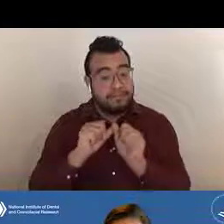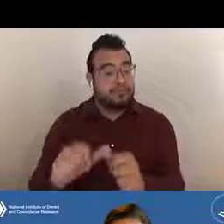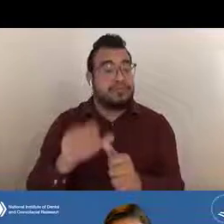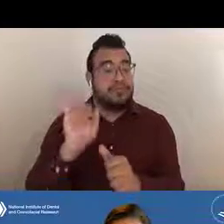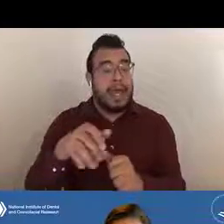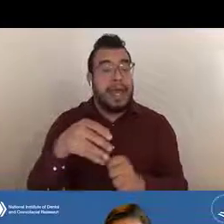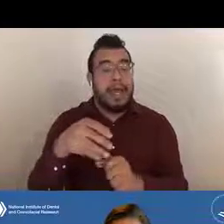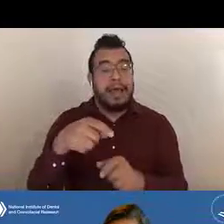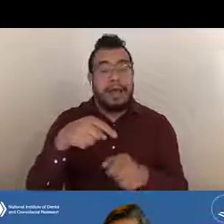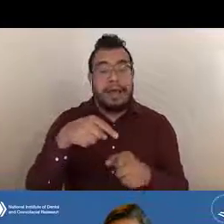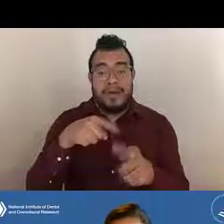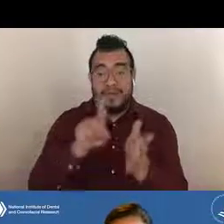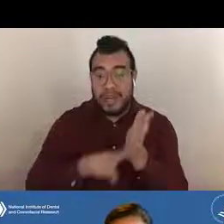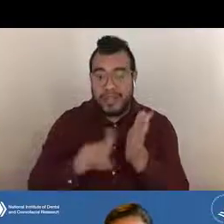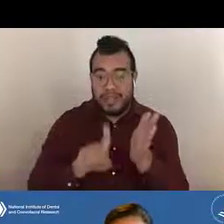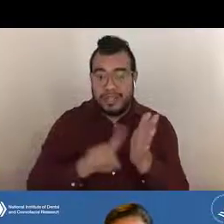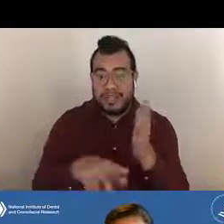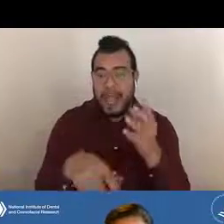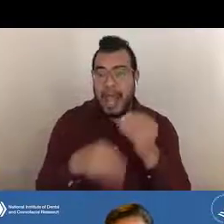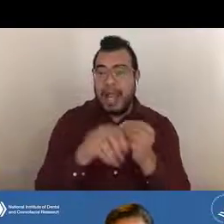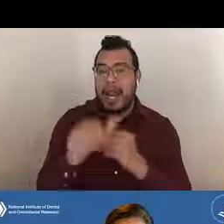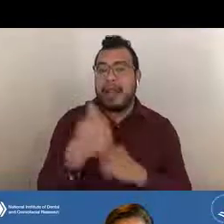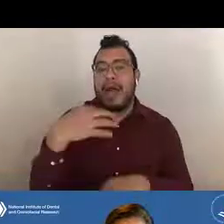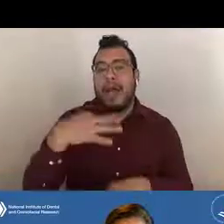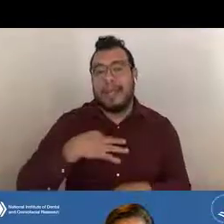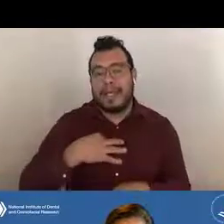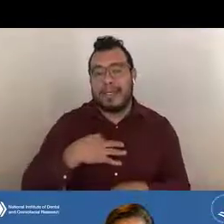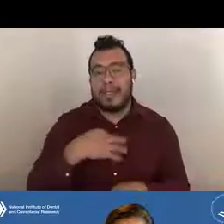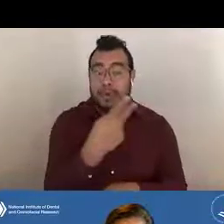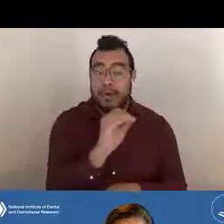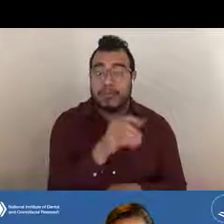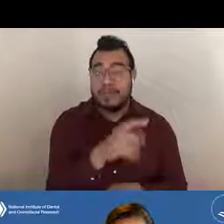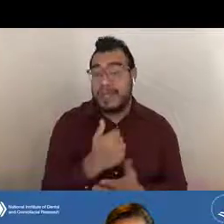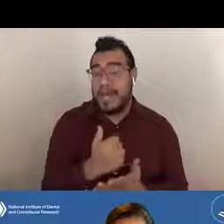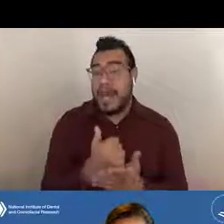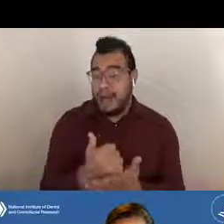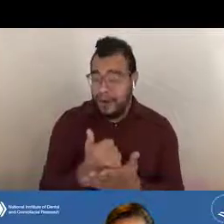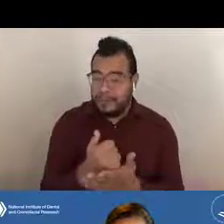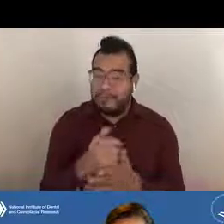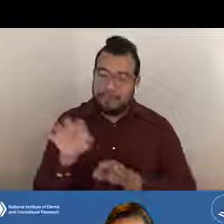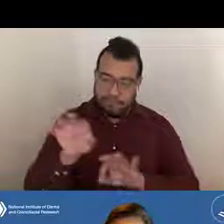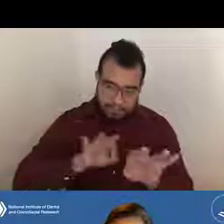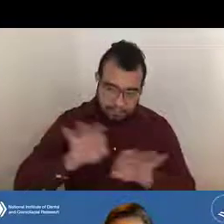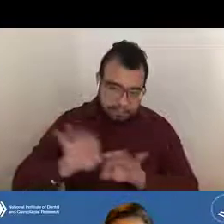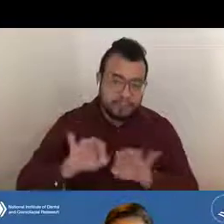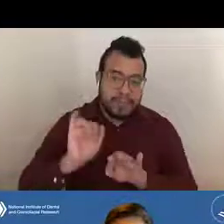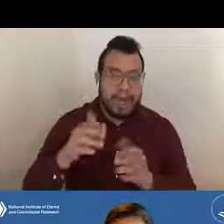with another application, program officers can help walk you through that process as well.